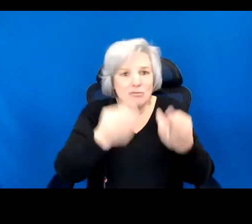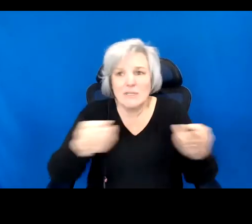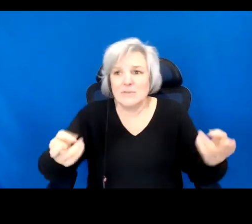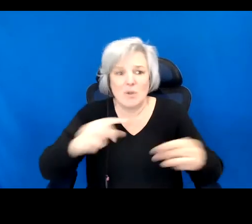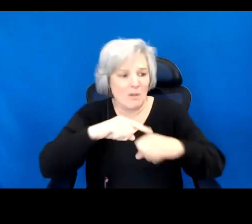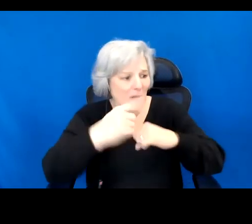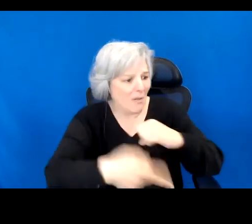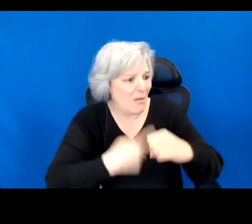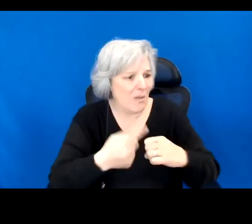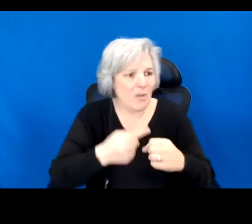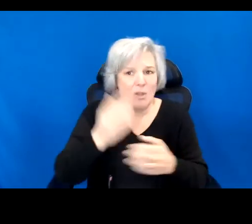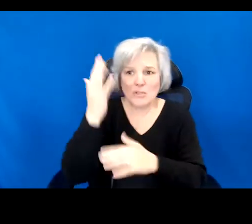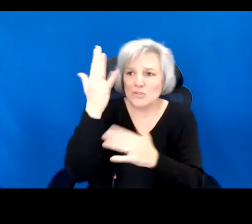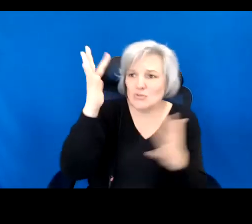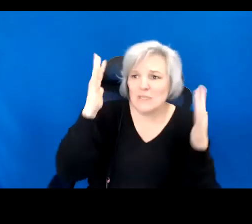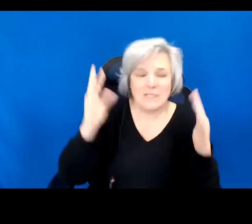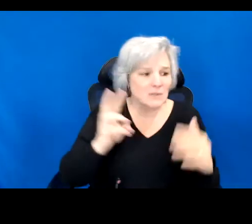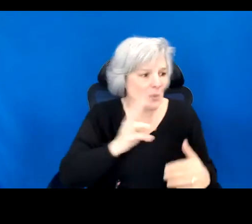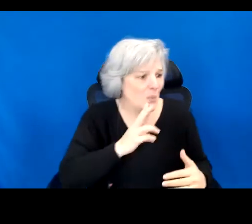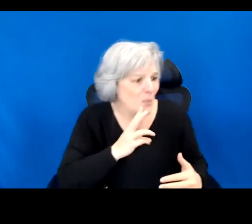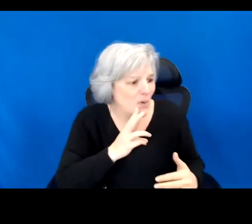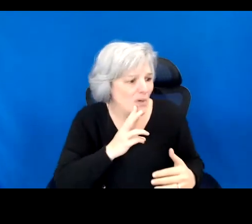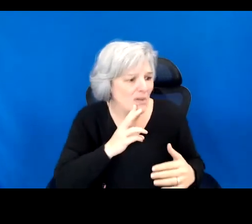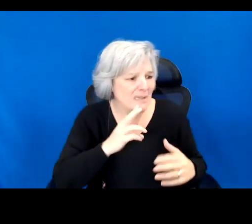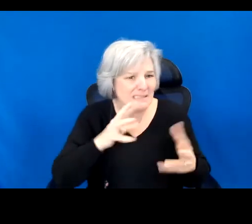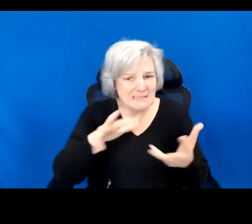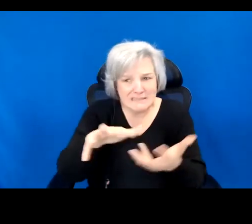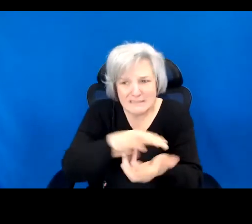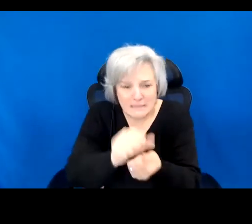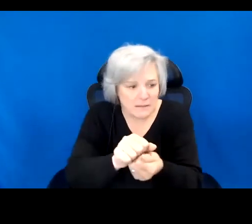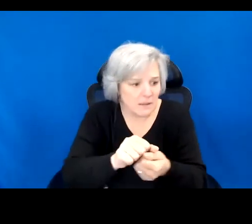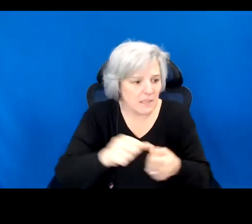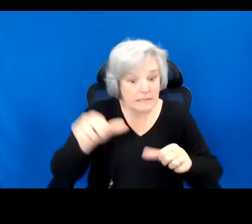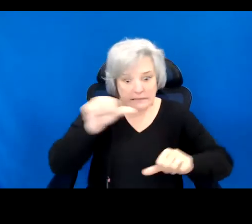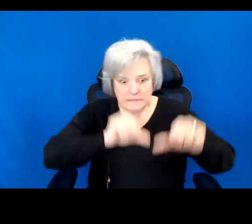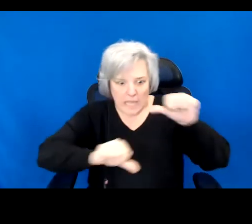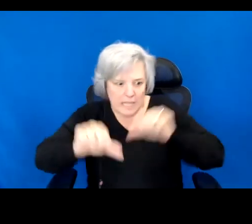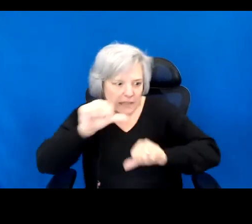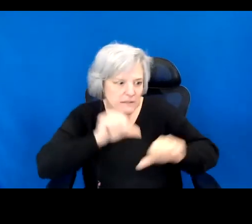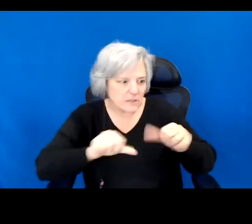Scientists and businessmen are plotting to colonize the moon in a relentless drive to